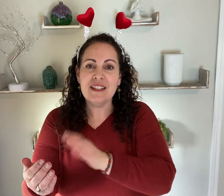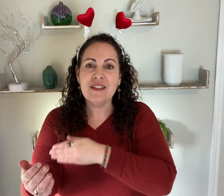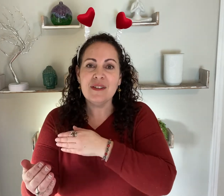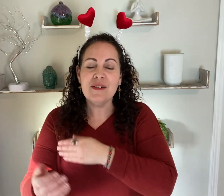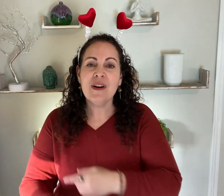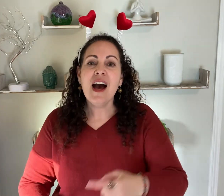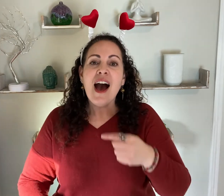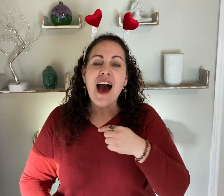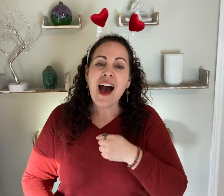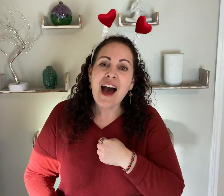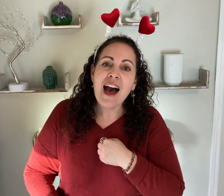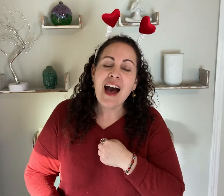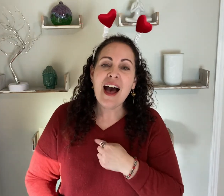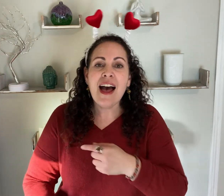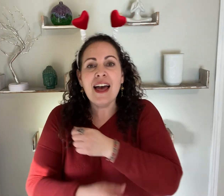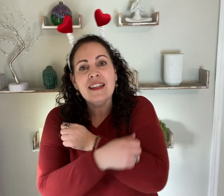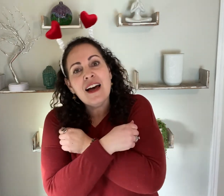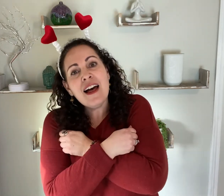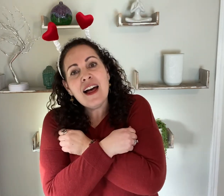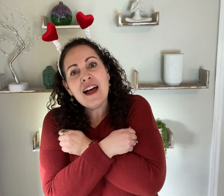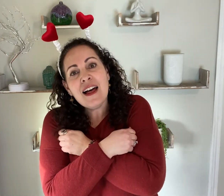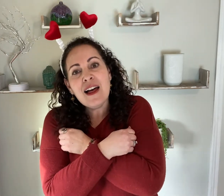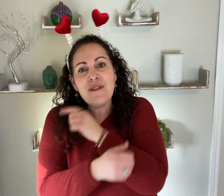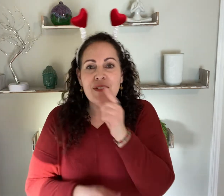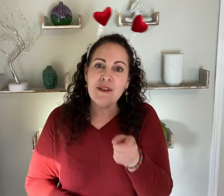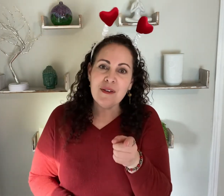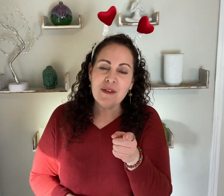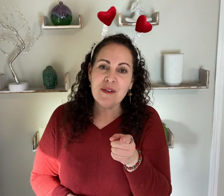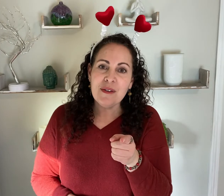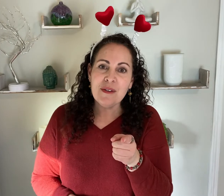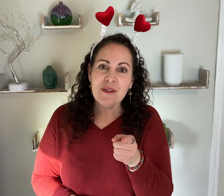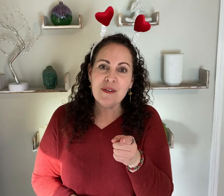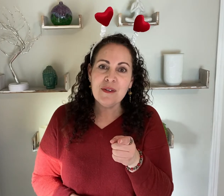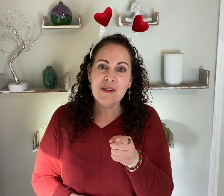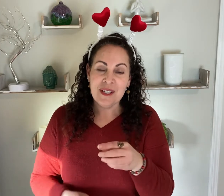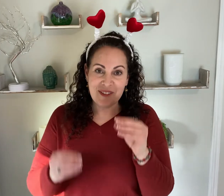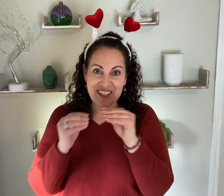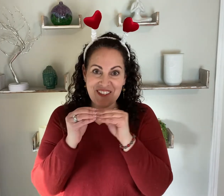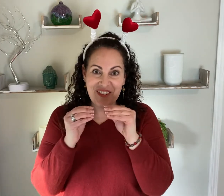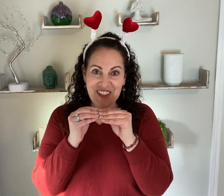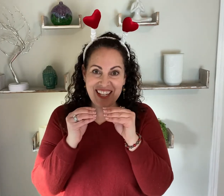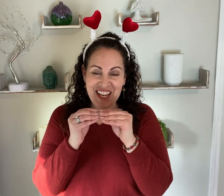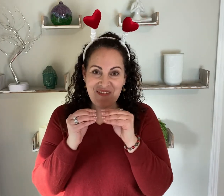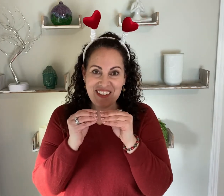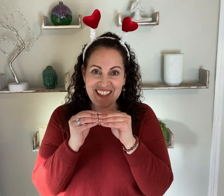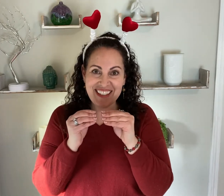do, I love you! Want to do it one more time?